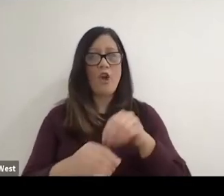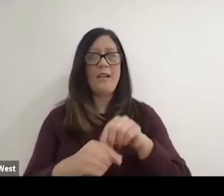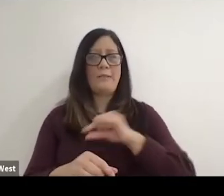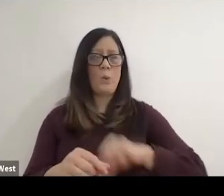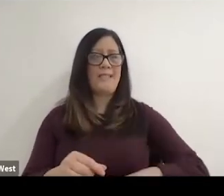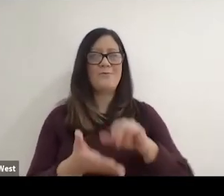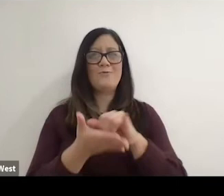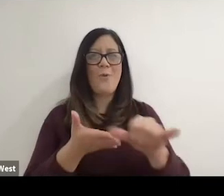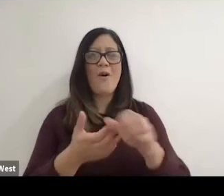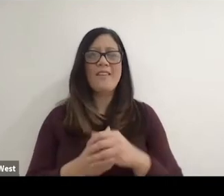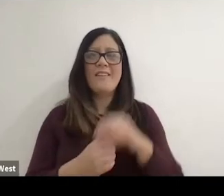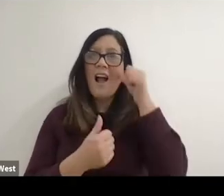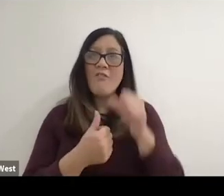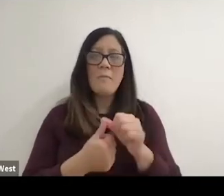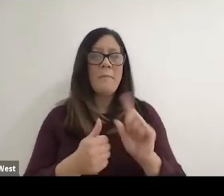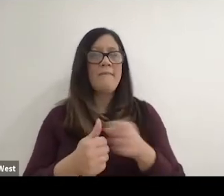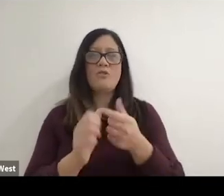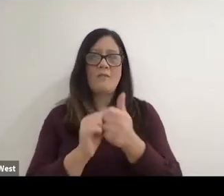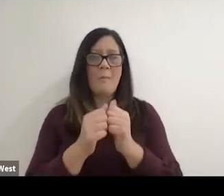and I remember the first games that I